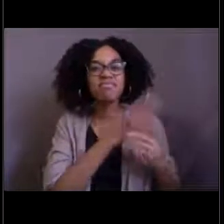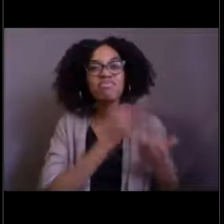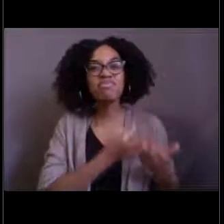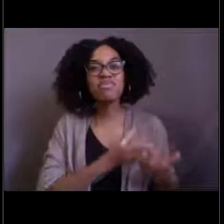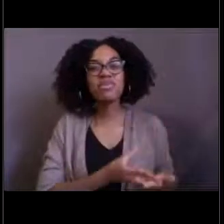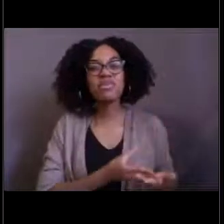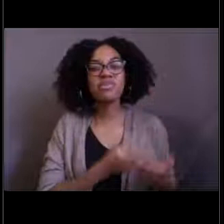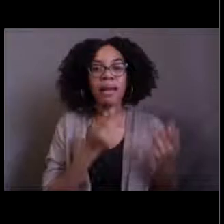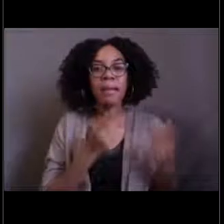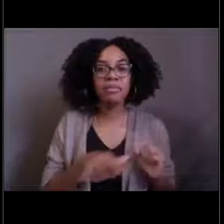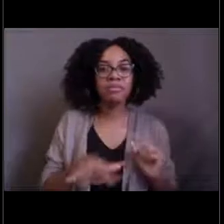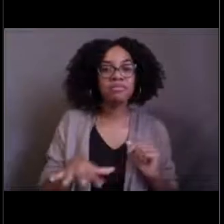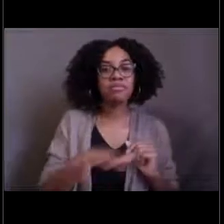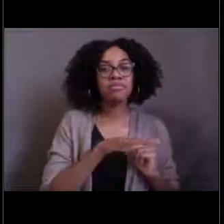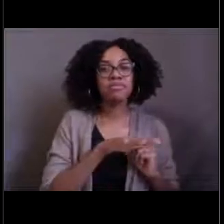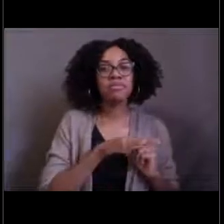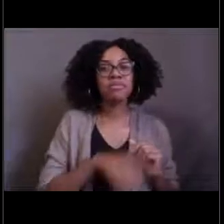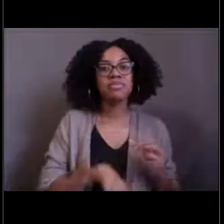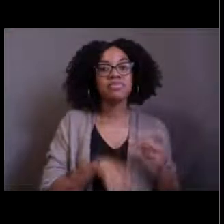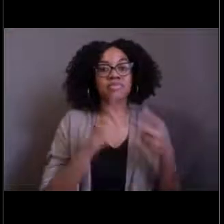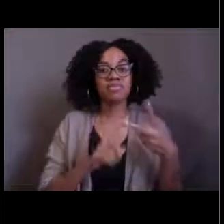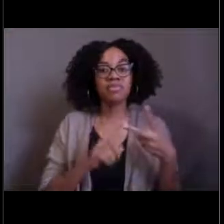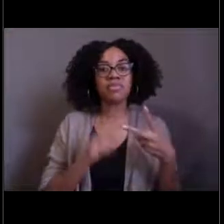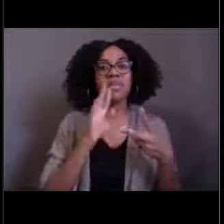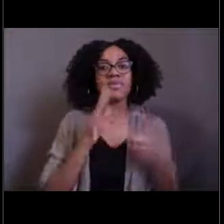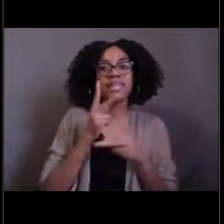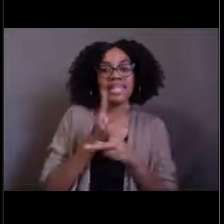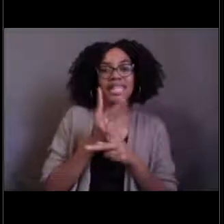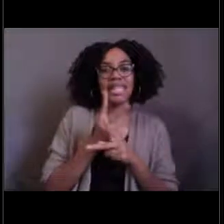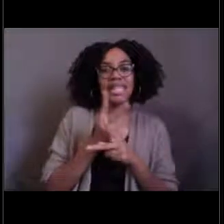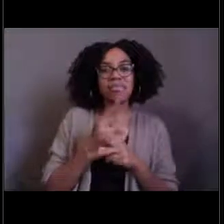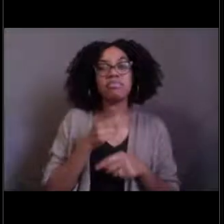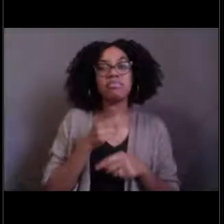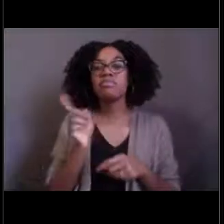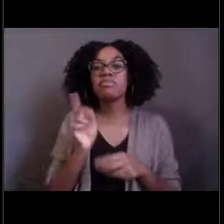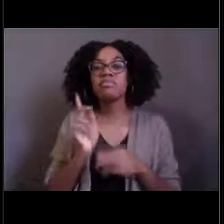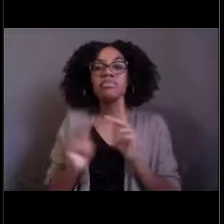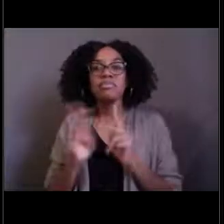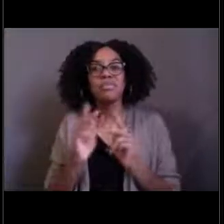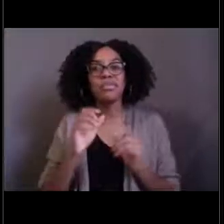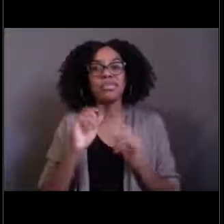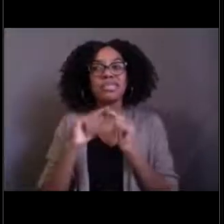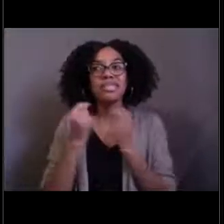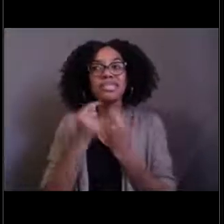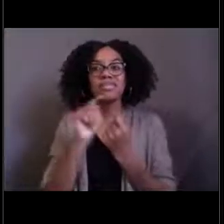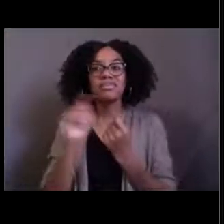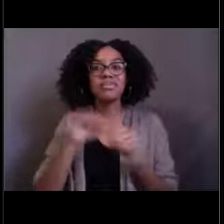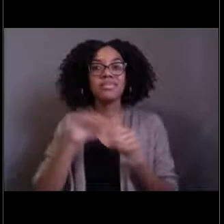So we know for any of our commercial fisheries, we learn a little bit more about the habitat and where those animals are located